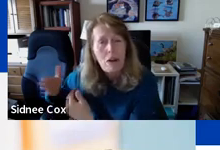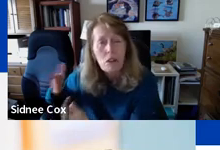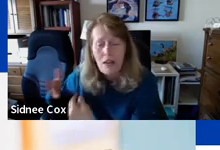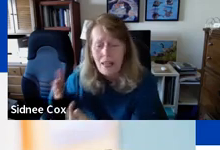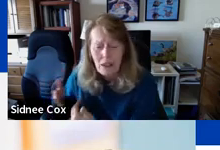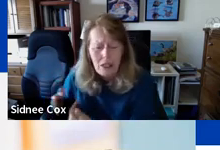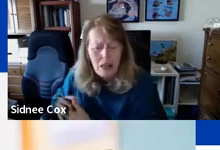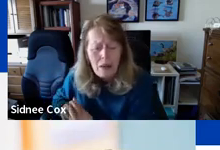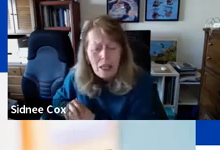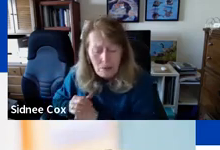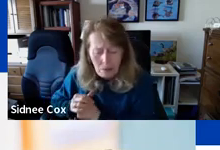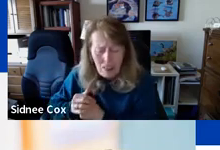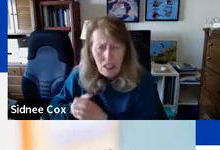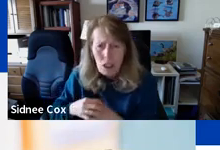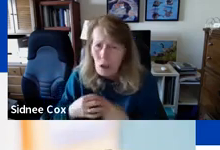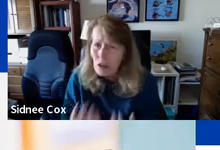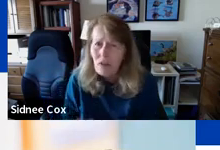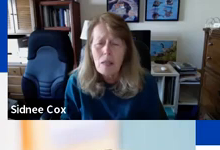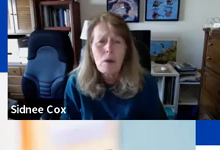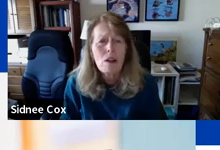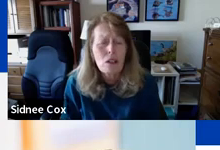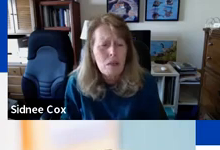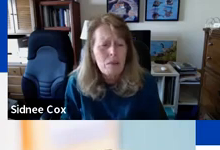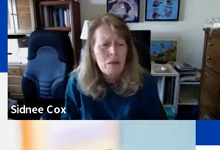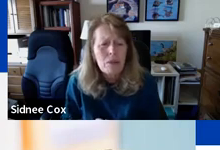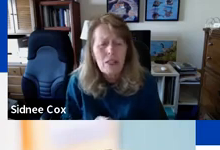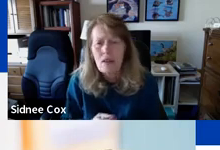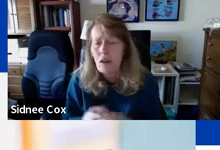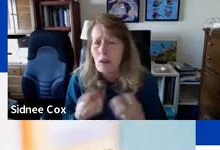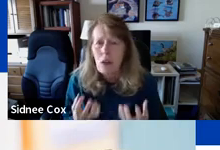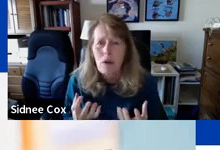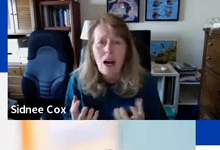routers right next to them. So they're developing all these symptoms. They don't know what's going